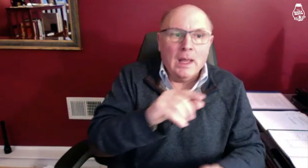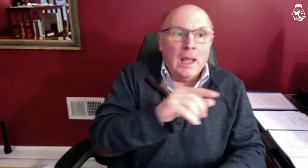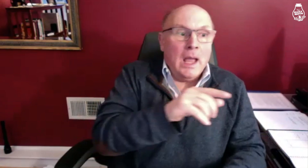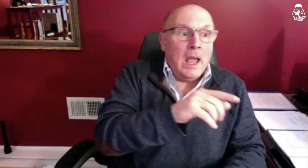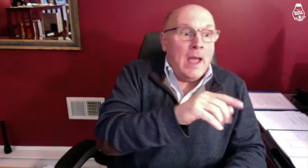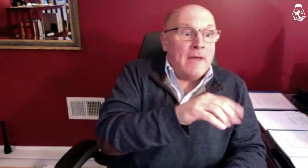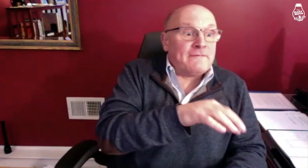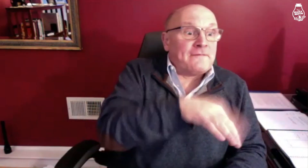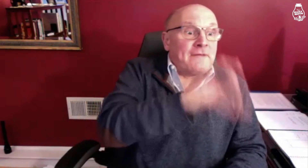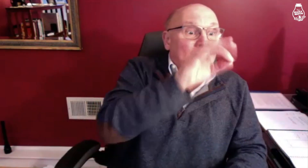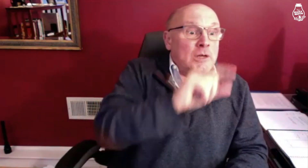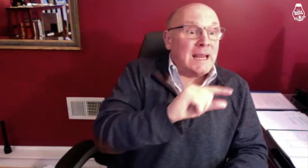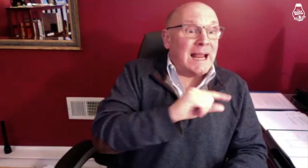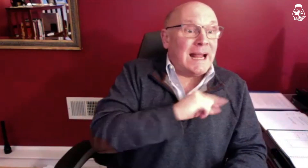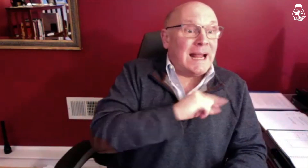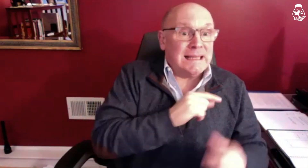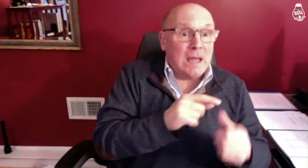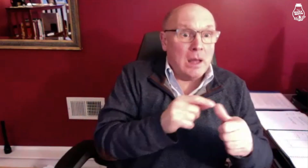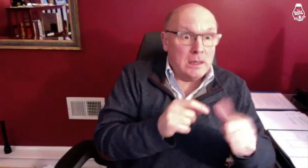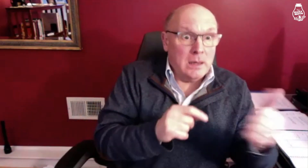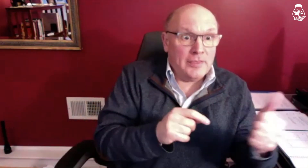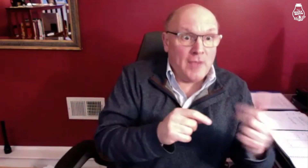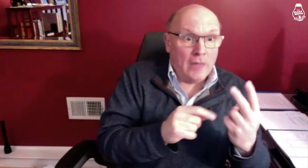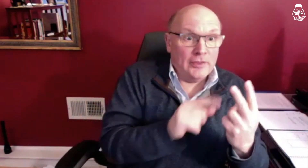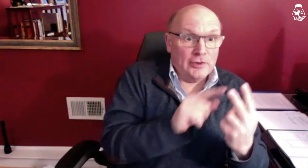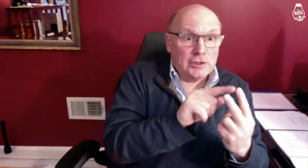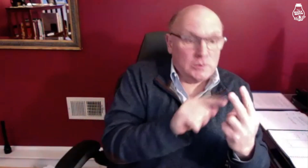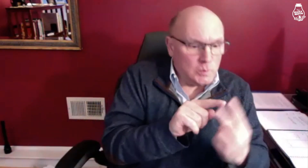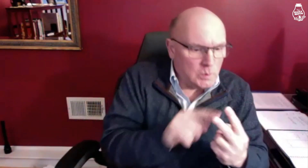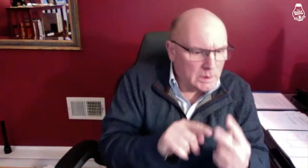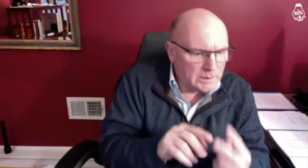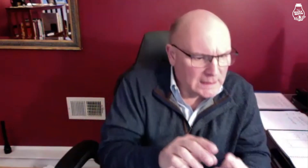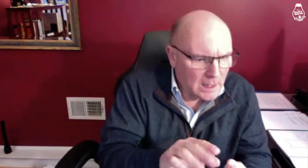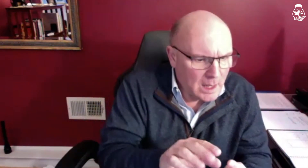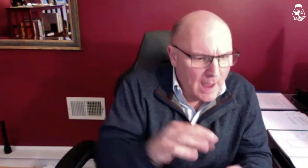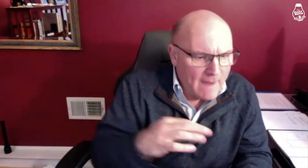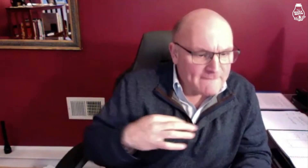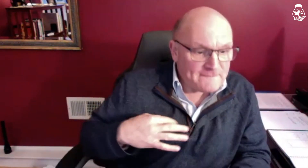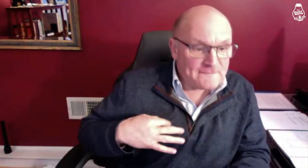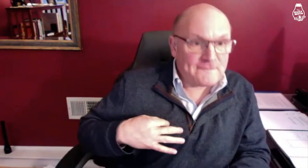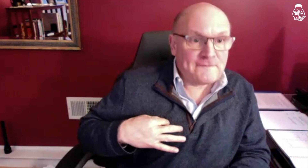If Mavrick is found guilty of the other two charges,